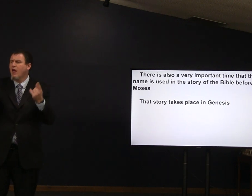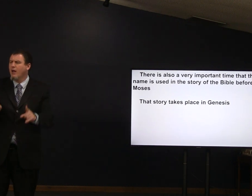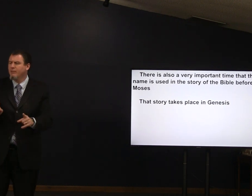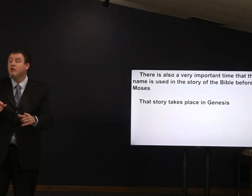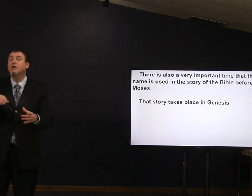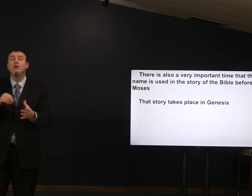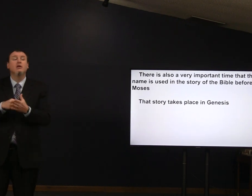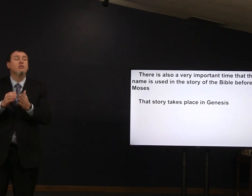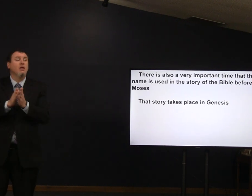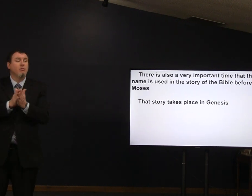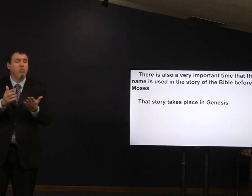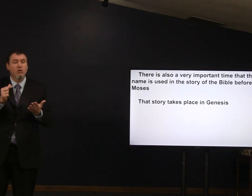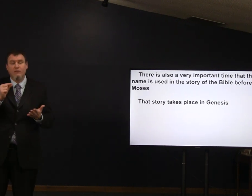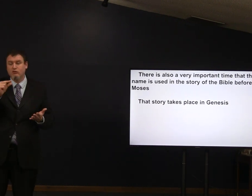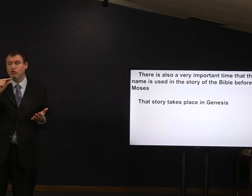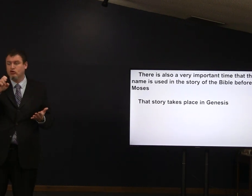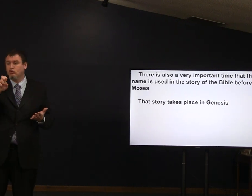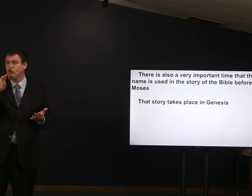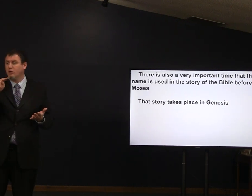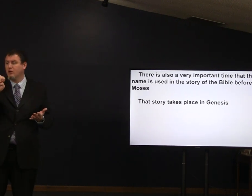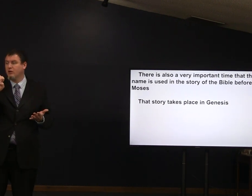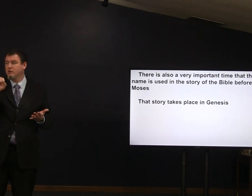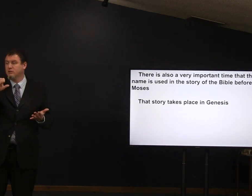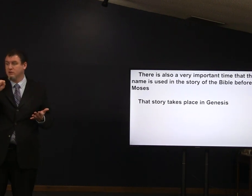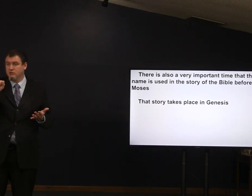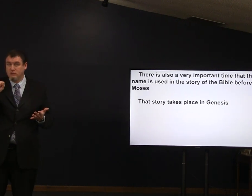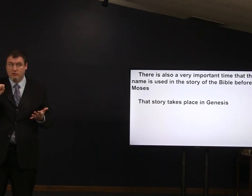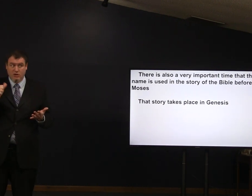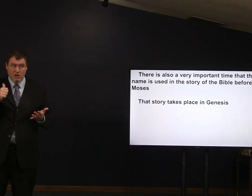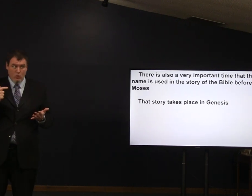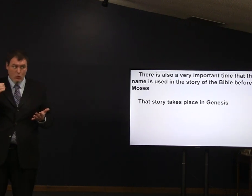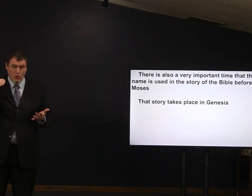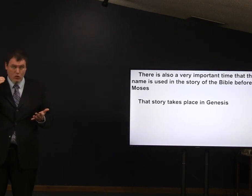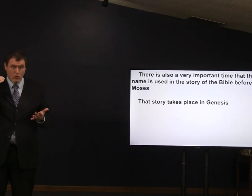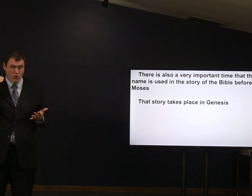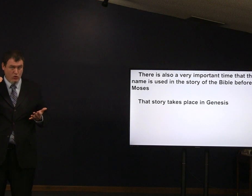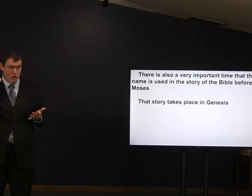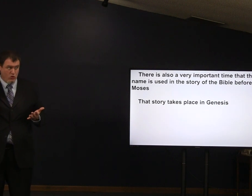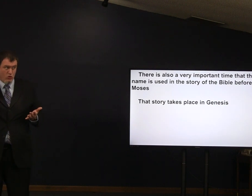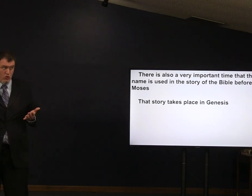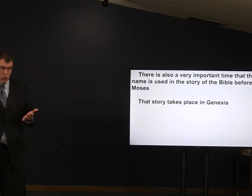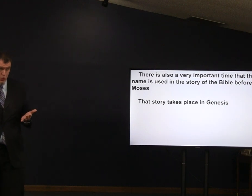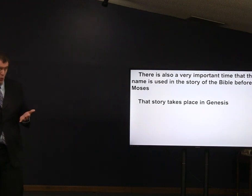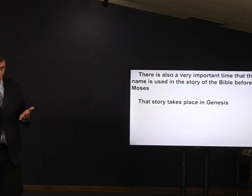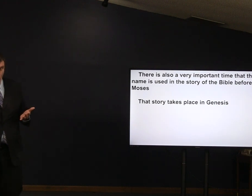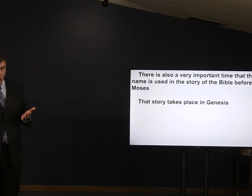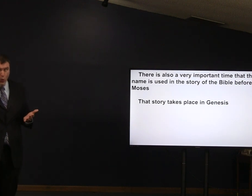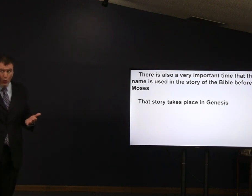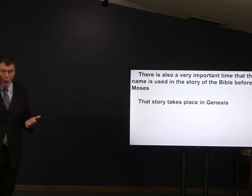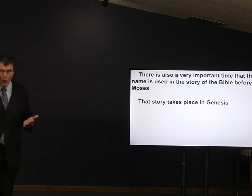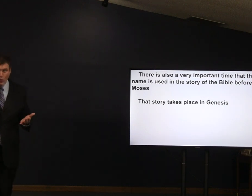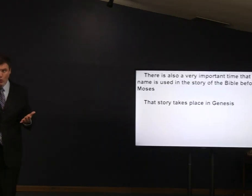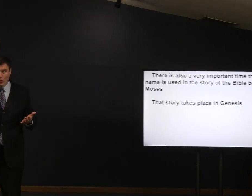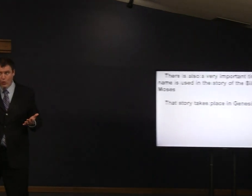and where does that happen in Genesis anybody know